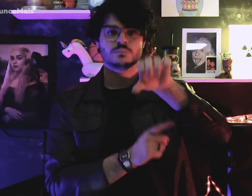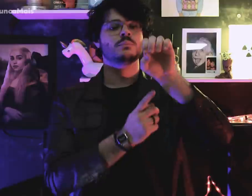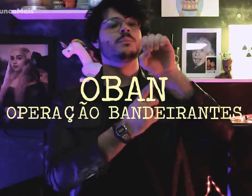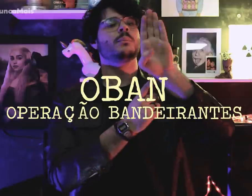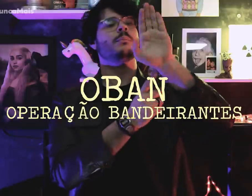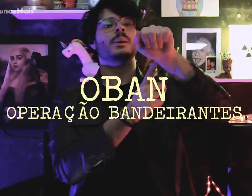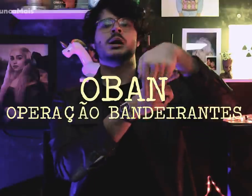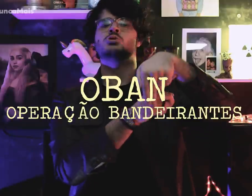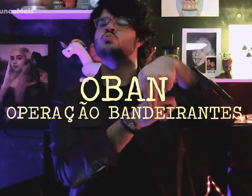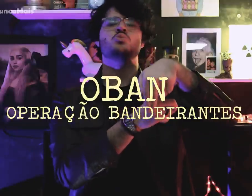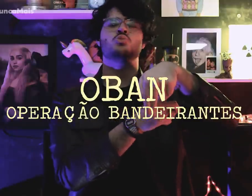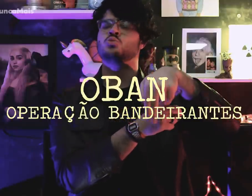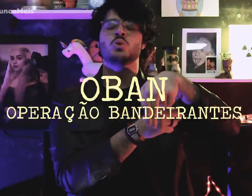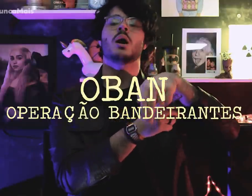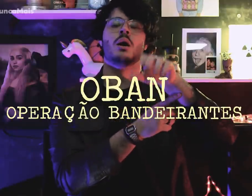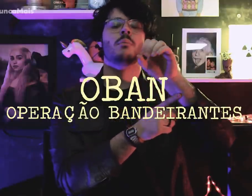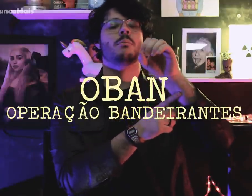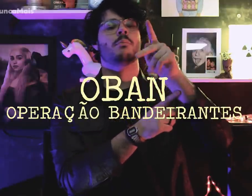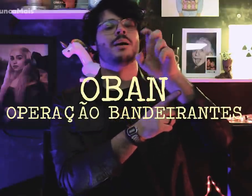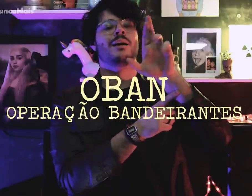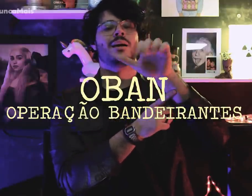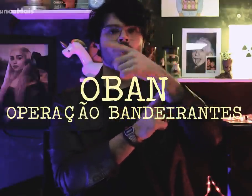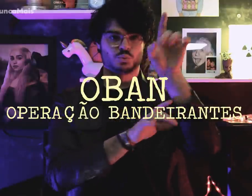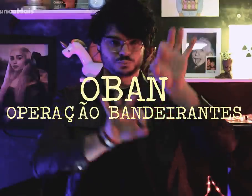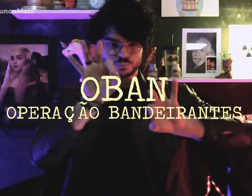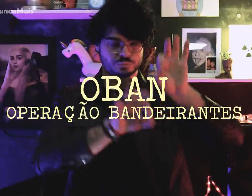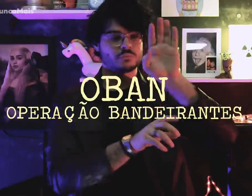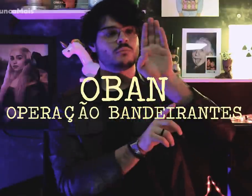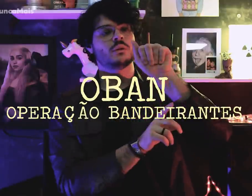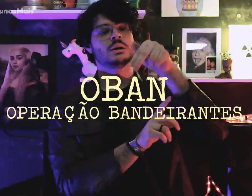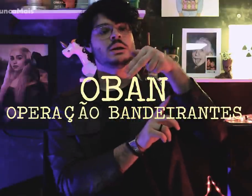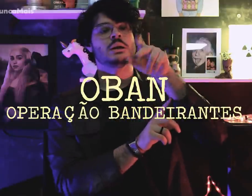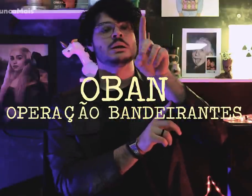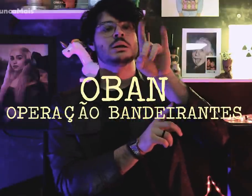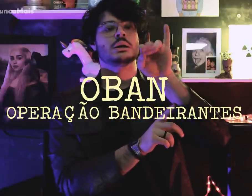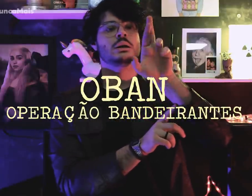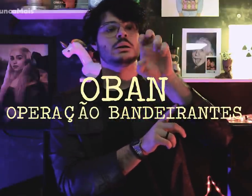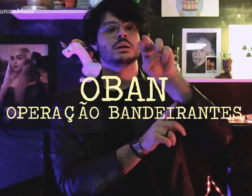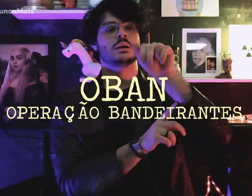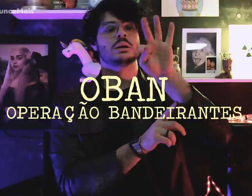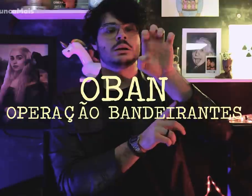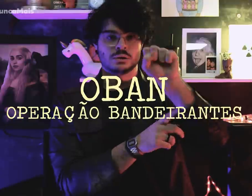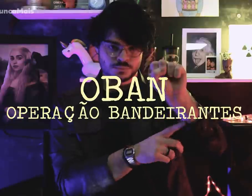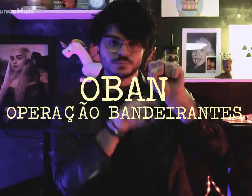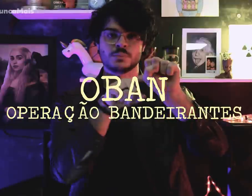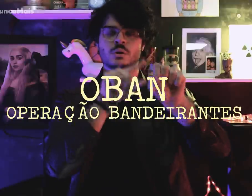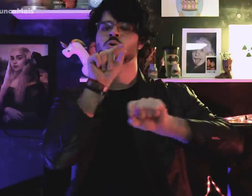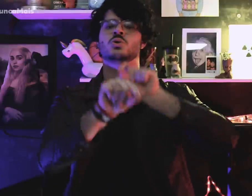Operation Bandeirantes (OBAN) was founded,